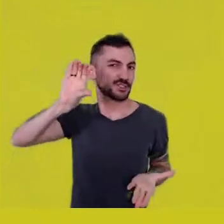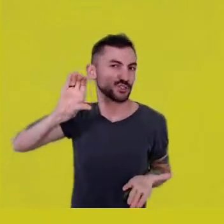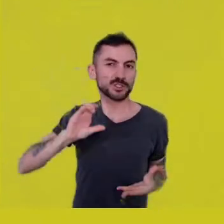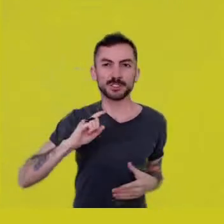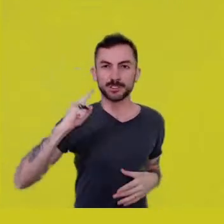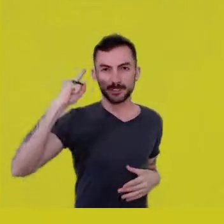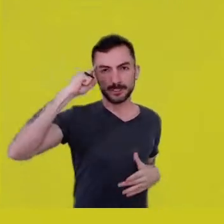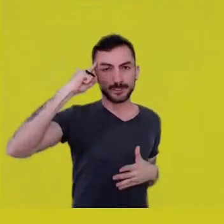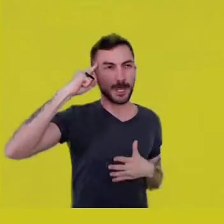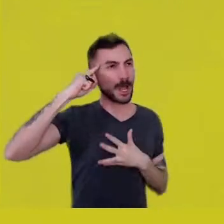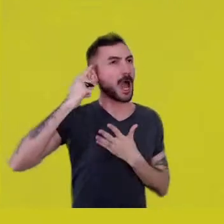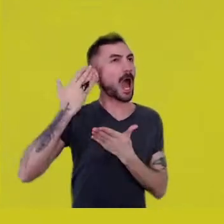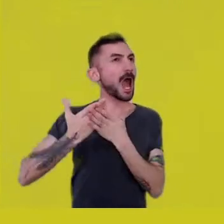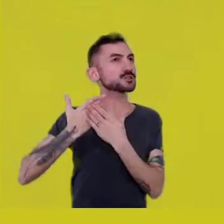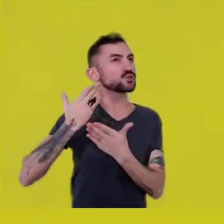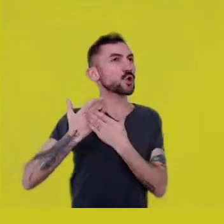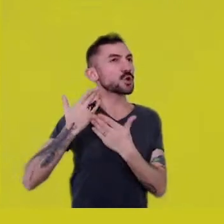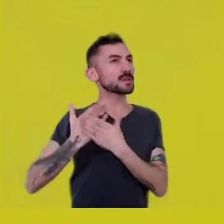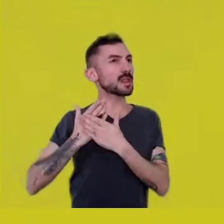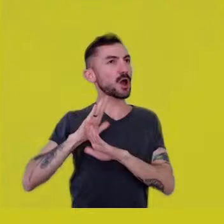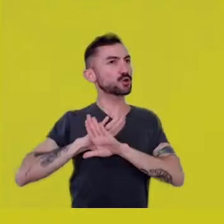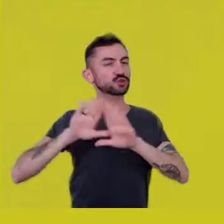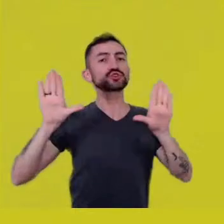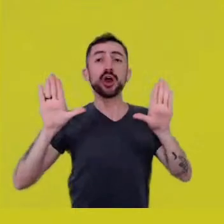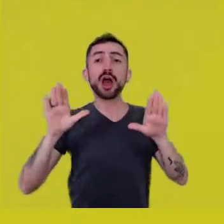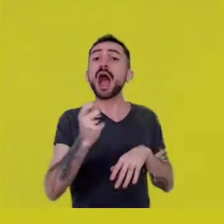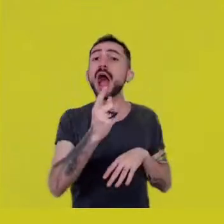can say something like, “No, that’s mystical.